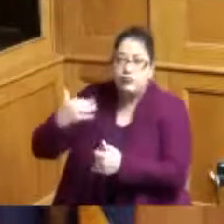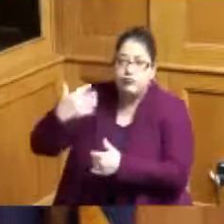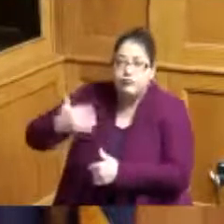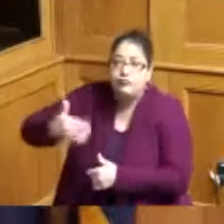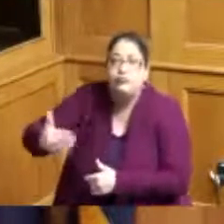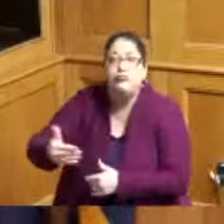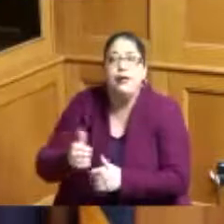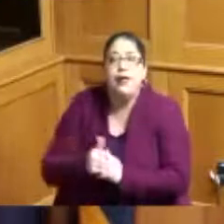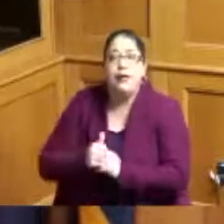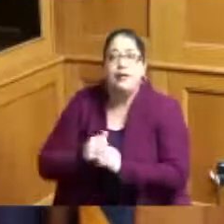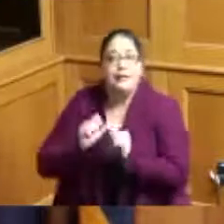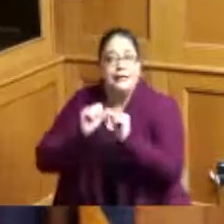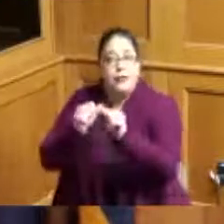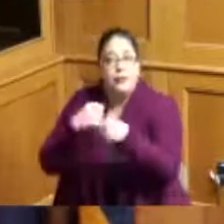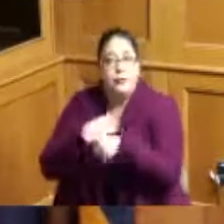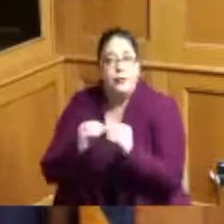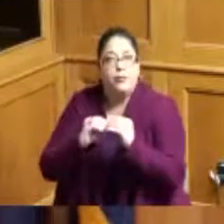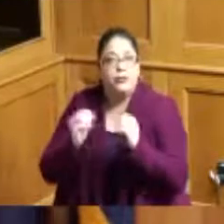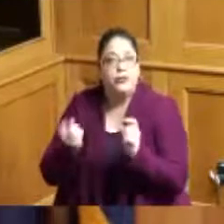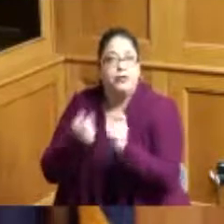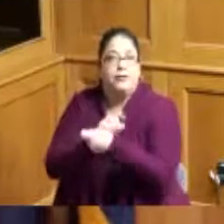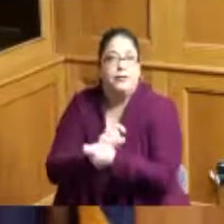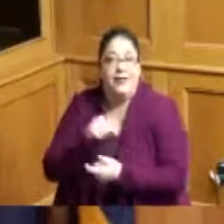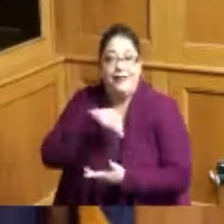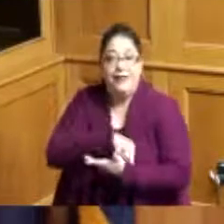and then this year I got a chance I think this week there are days where